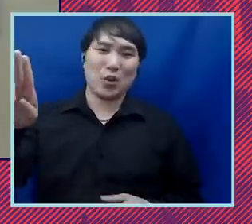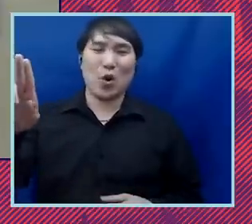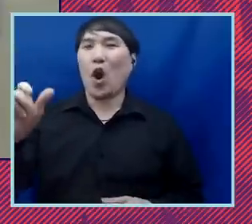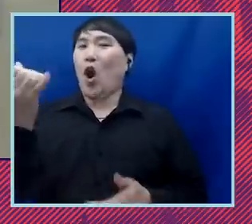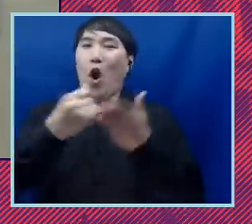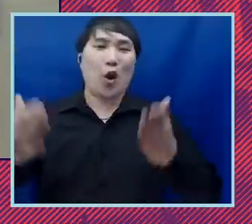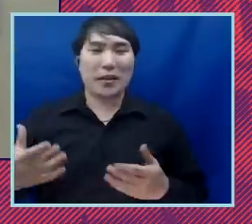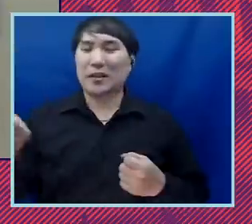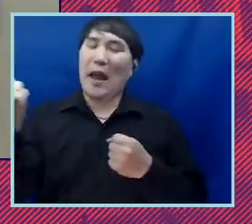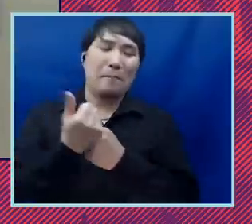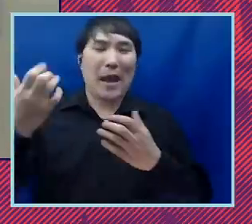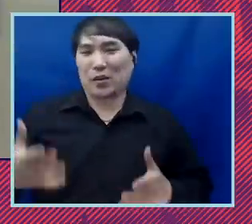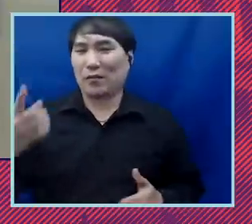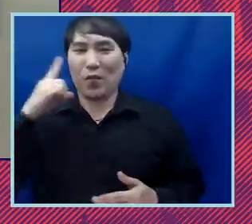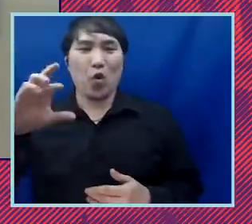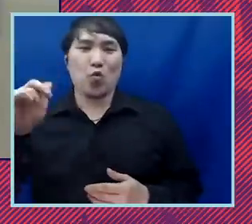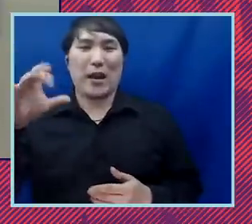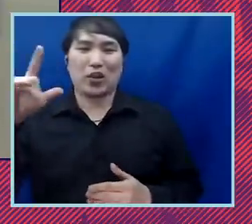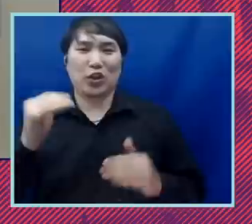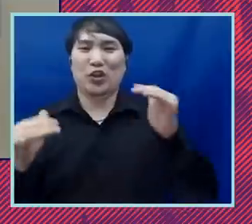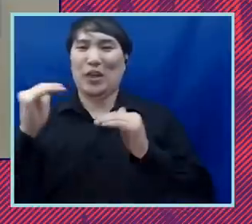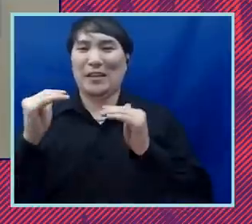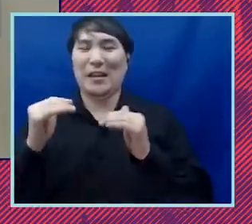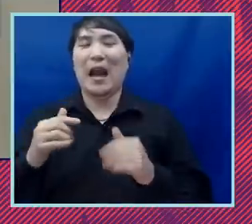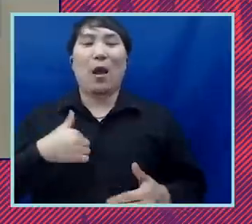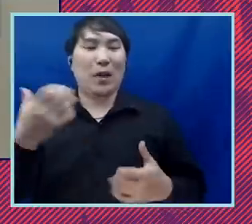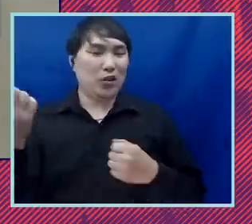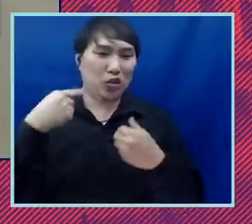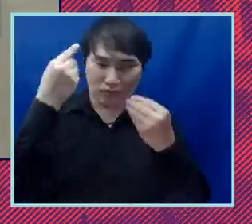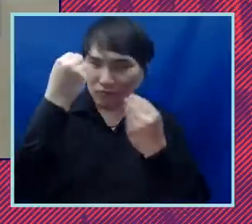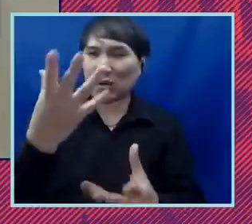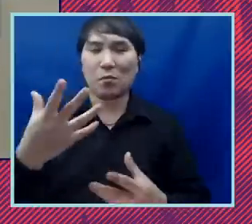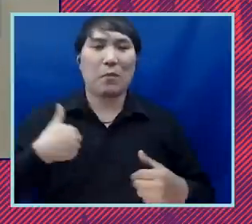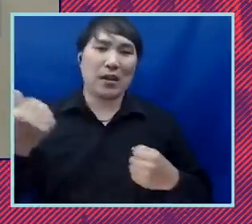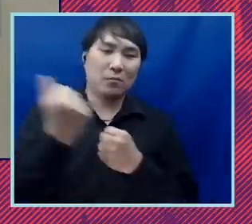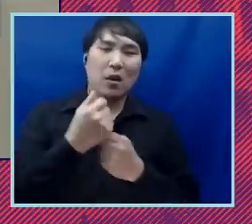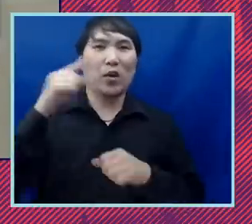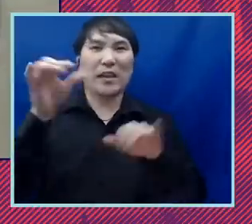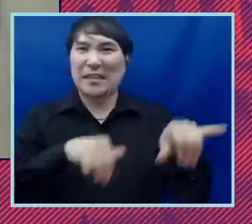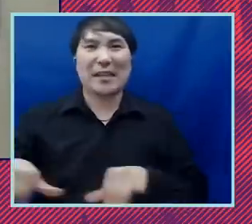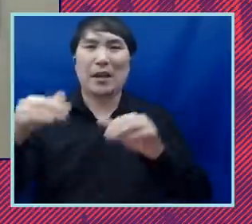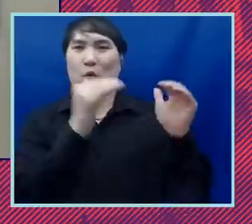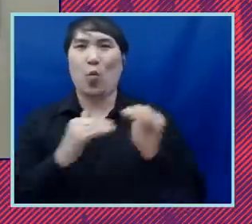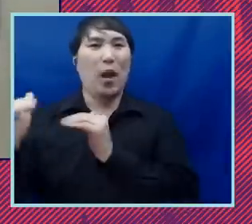racial justice i want to share my support for the aclu systemic equality agenda we got work